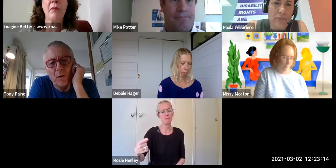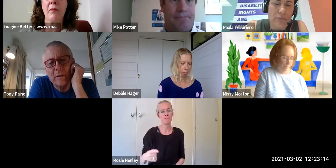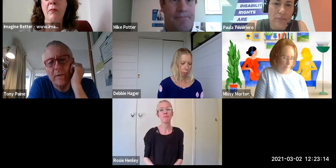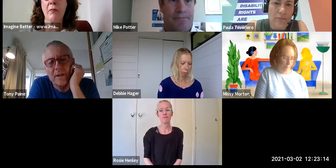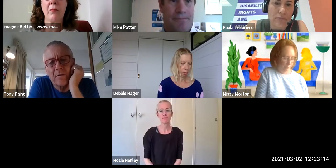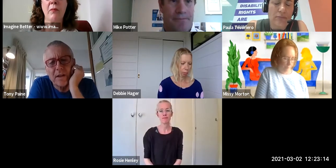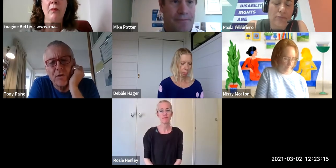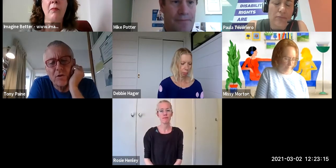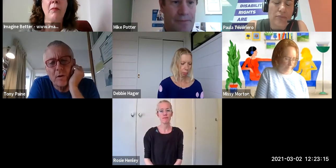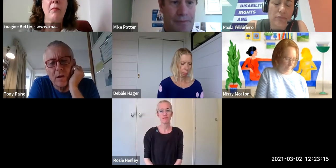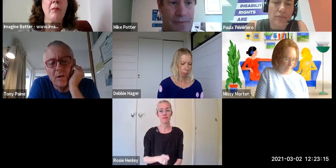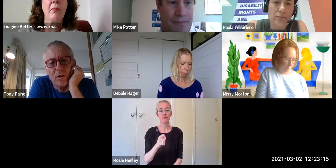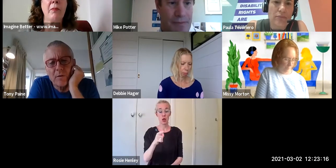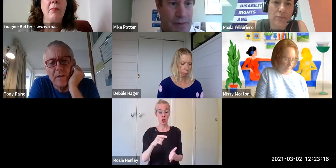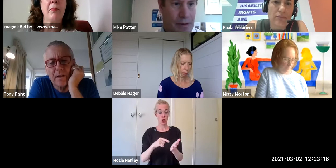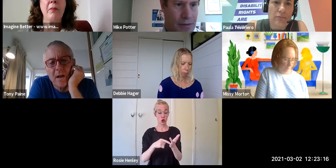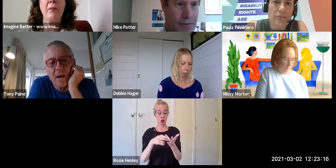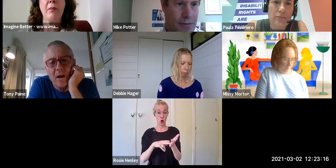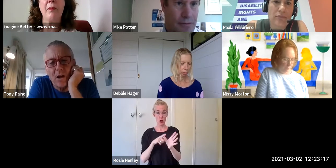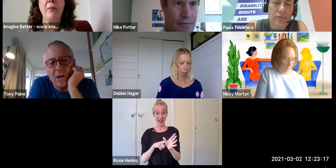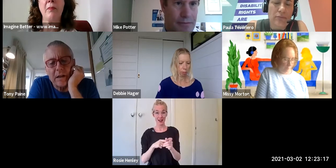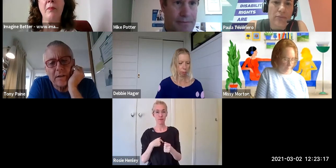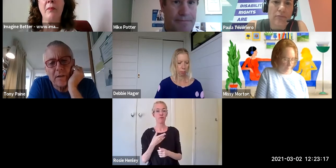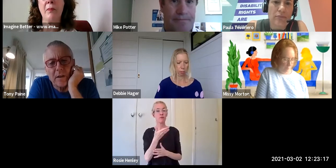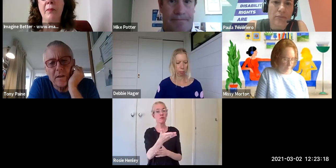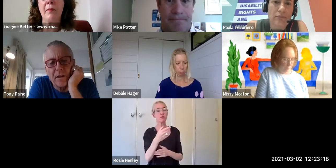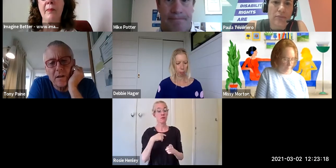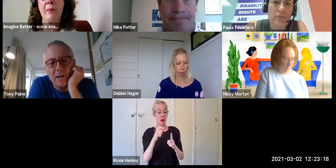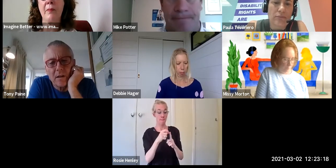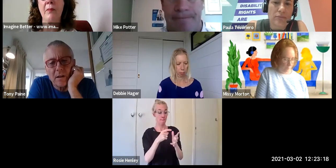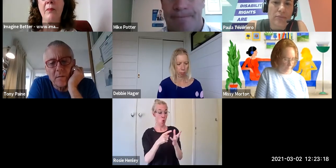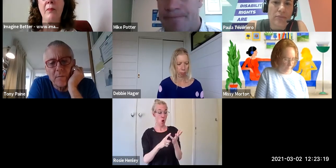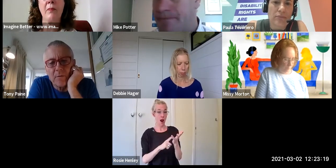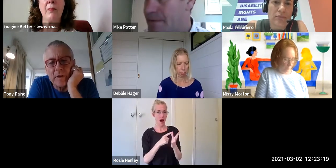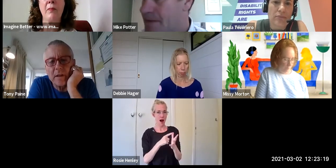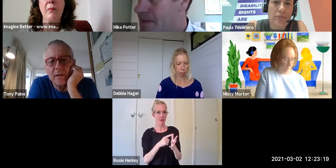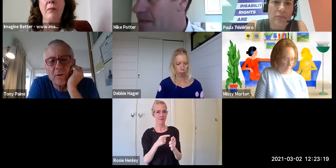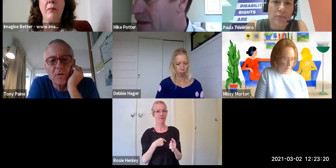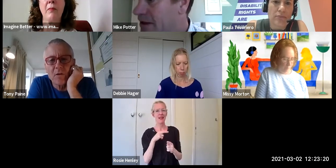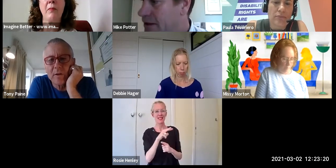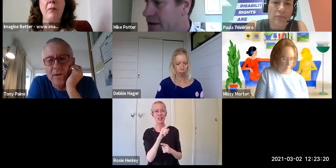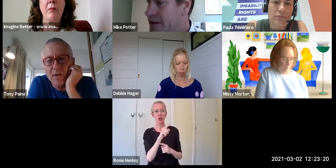Paula one of the things I've seen you do a lot of is highlight the very negative consequences